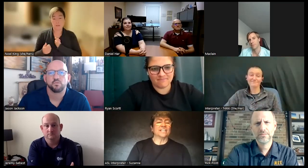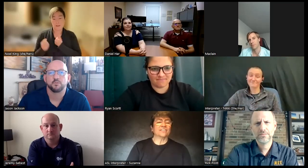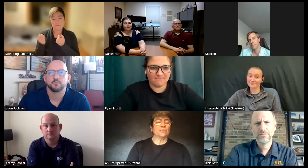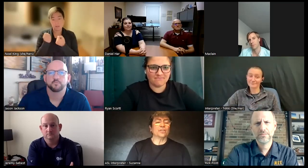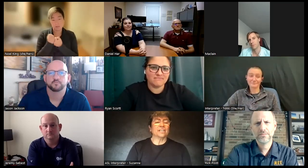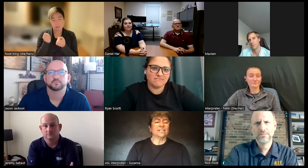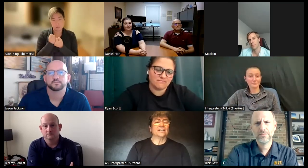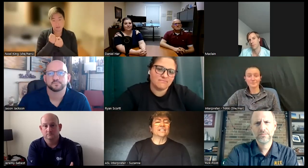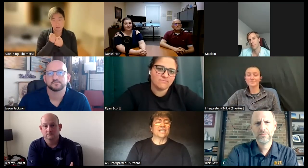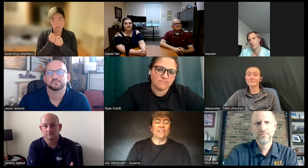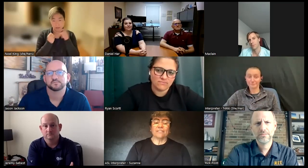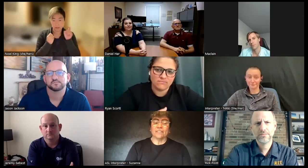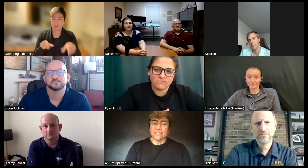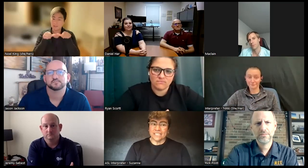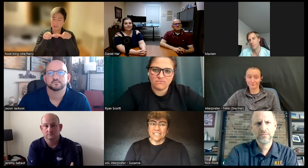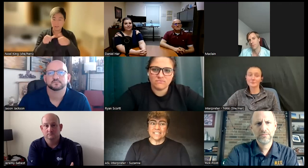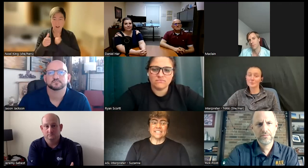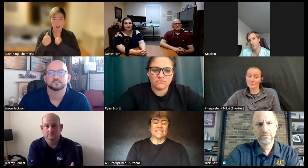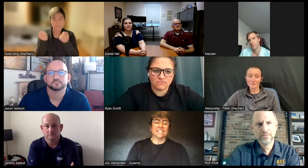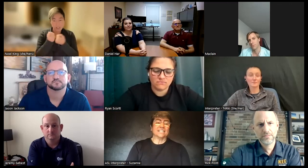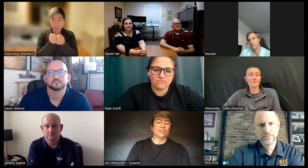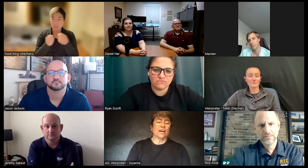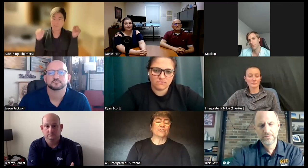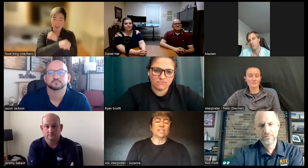deaf Community self-advocacy is needed you have to